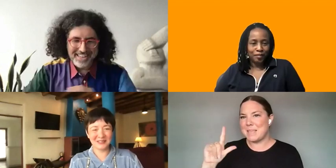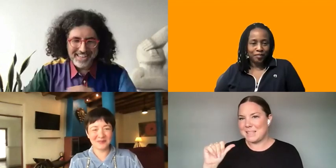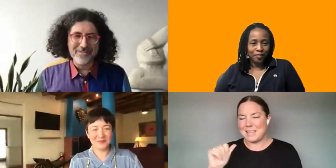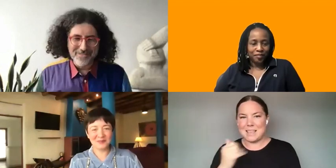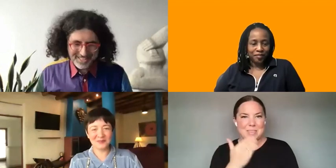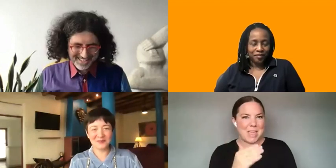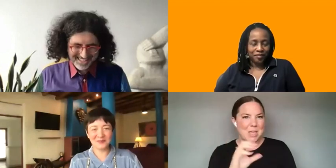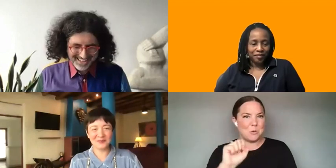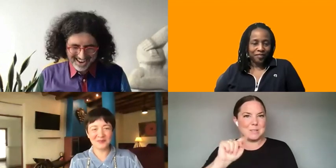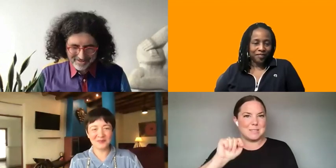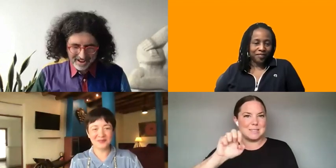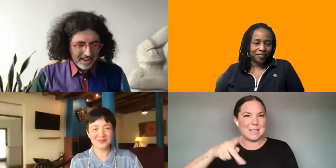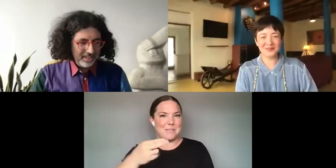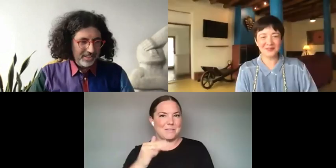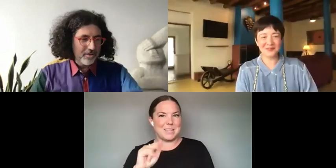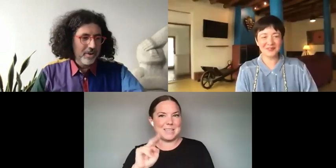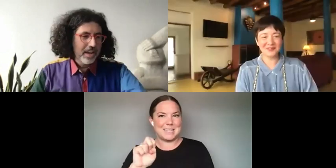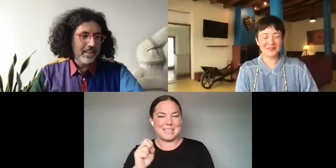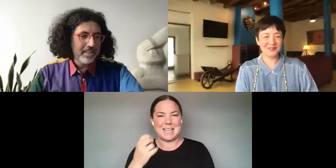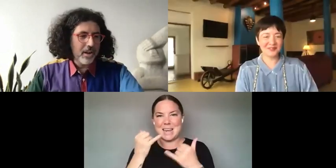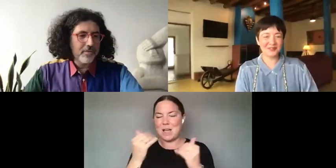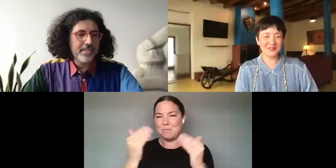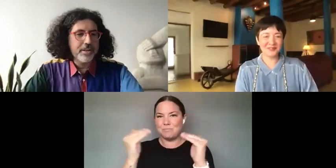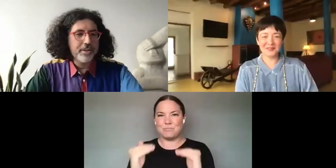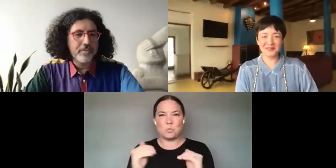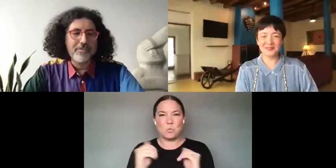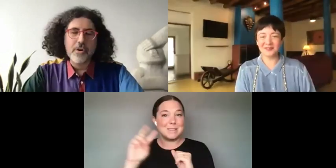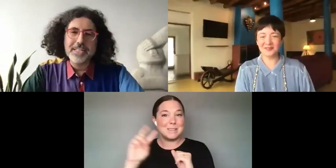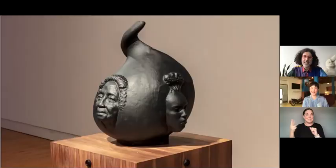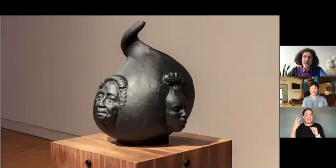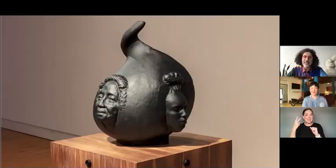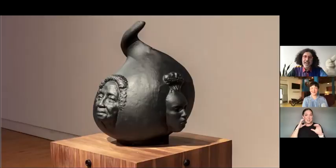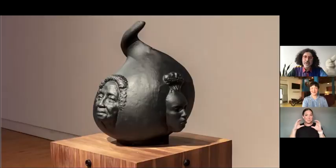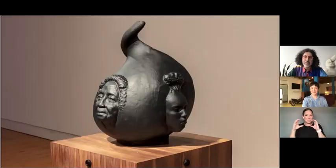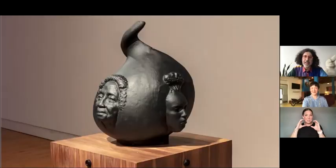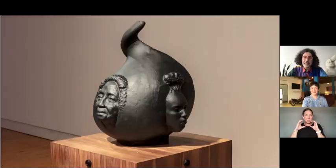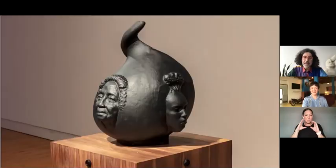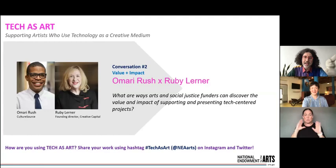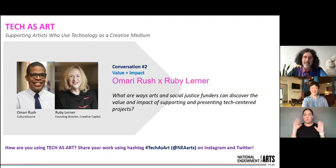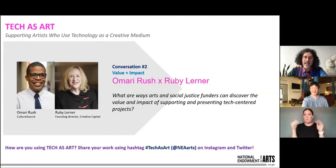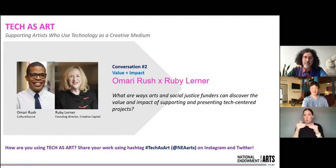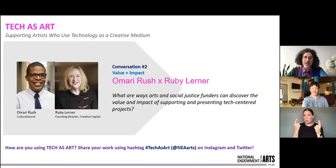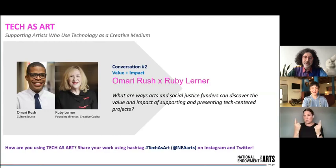CONVERSATION NOW. SO THIS CONVERSATION WE'RE FOCUSING ON VALUE AND IMPACT, AND WE'RE TALKING